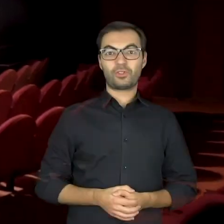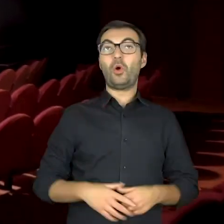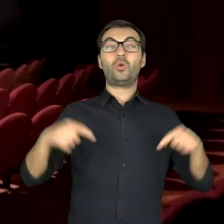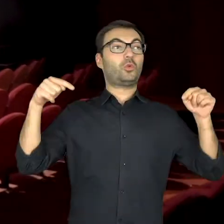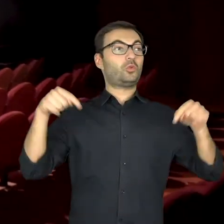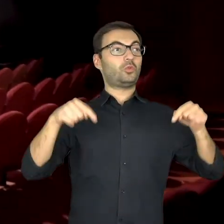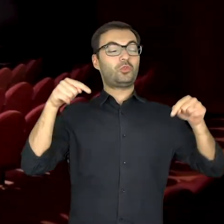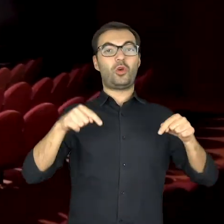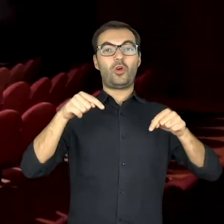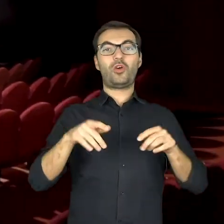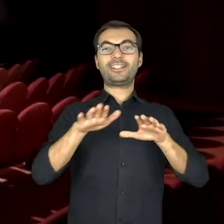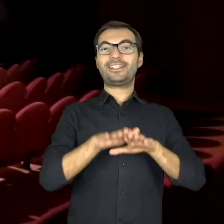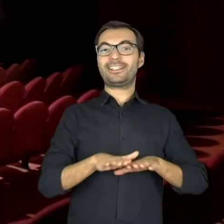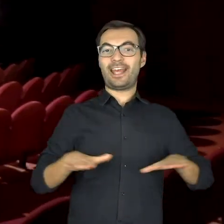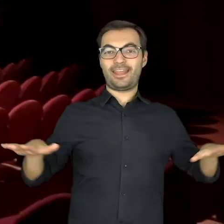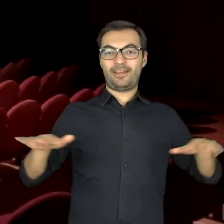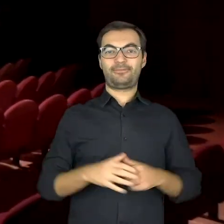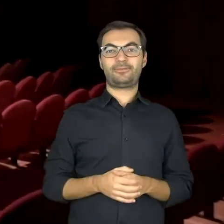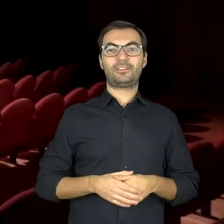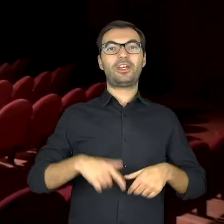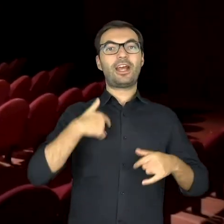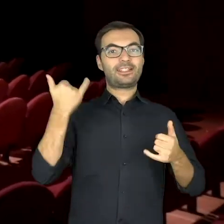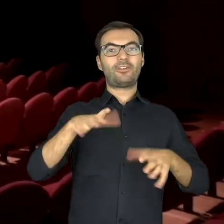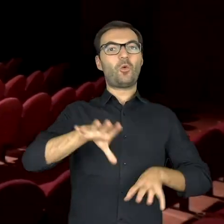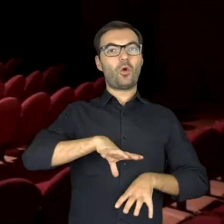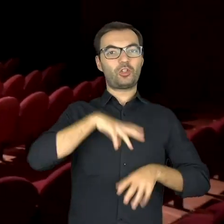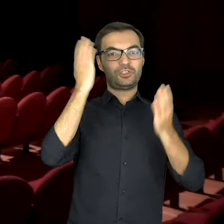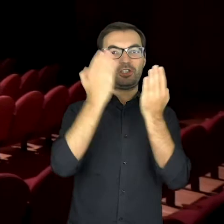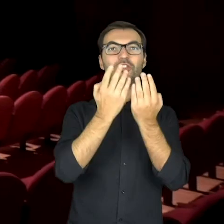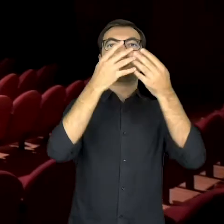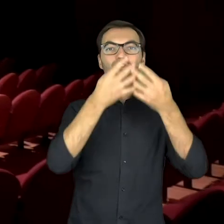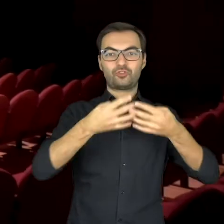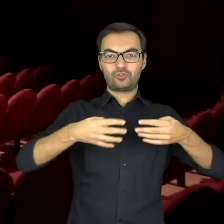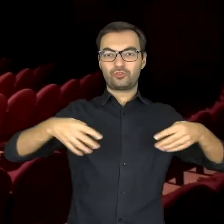This is the scene that I officially open for you.